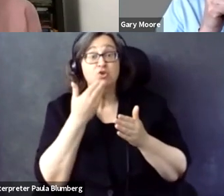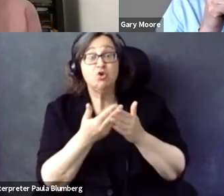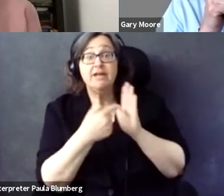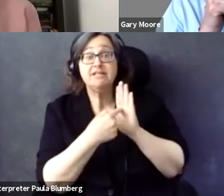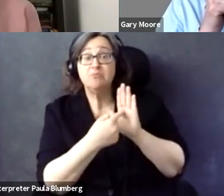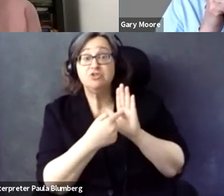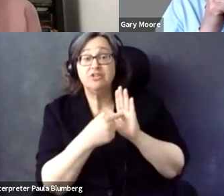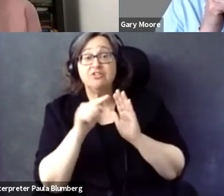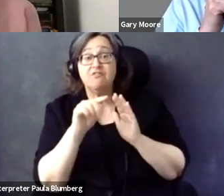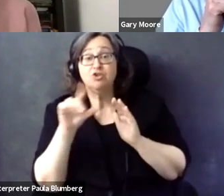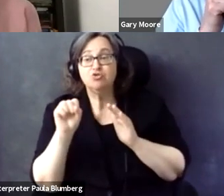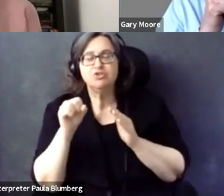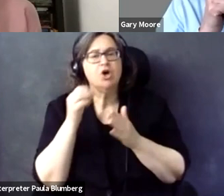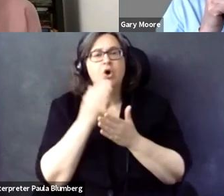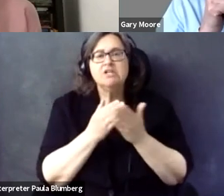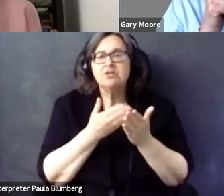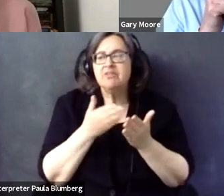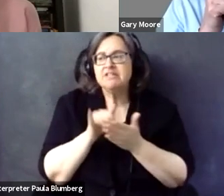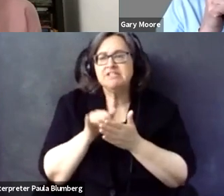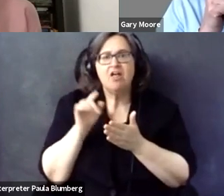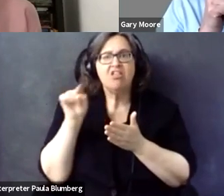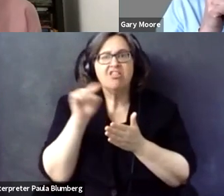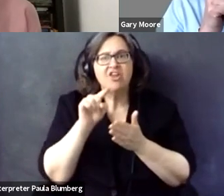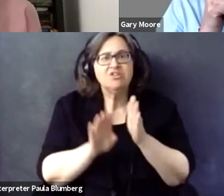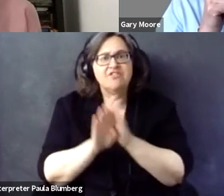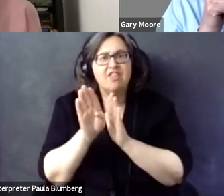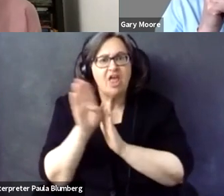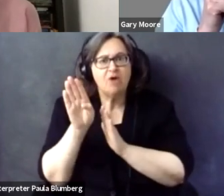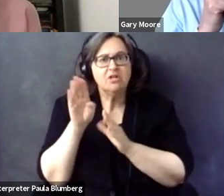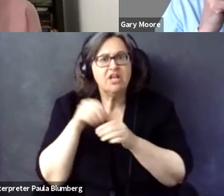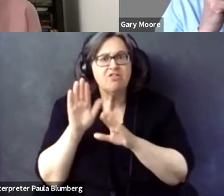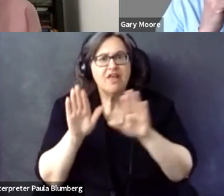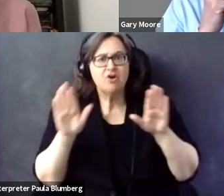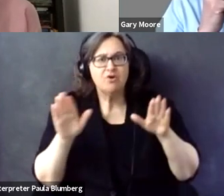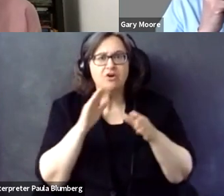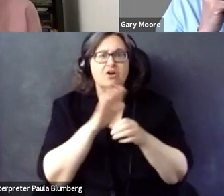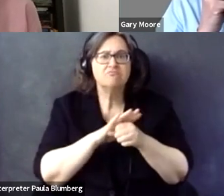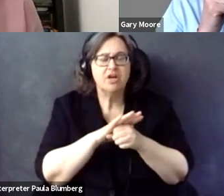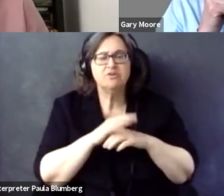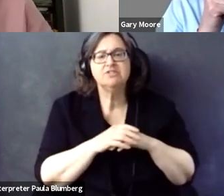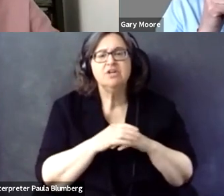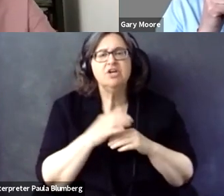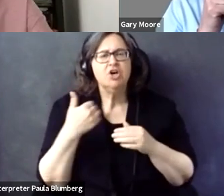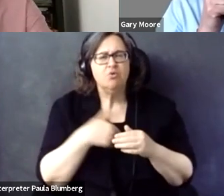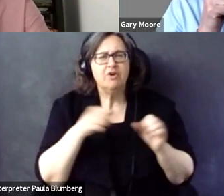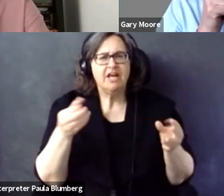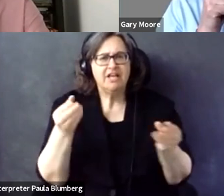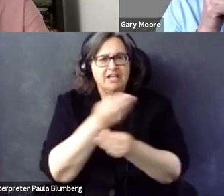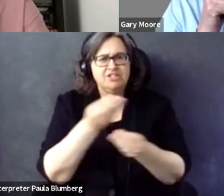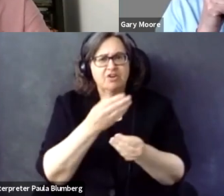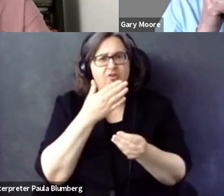they are using. So we have seen some good demonstrations, demonstrations of tools they are developing in house and also looking at through open source so